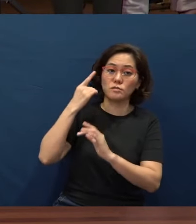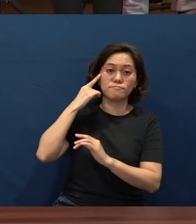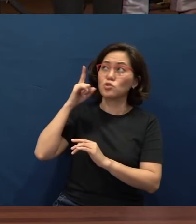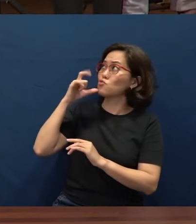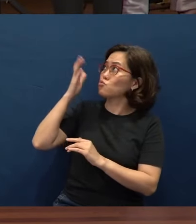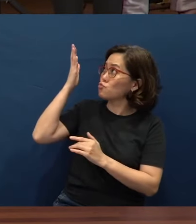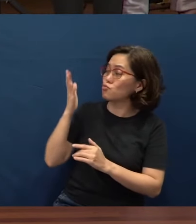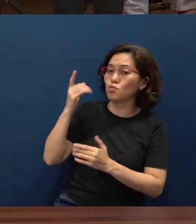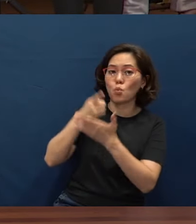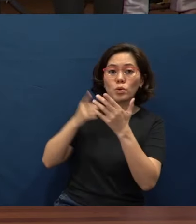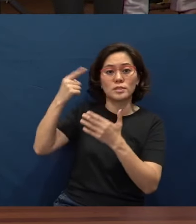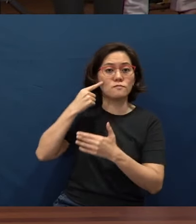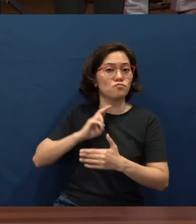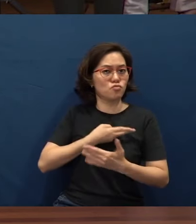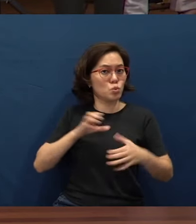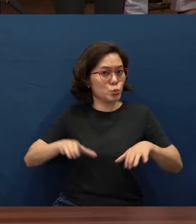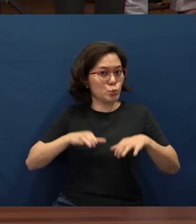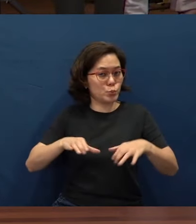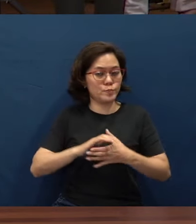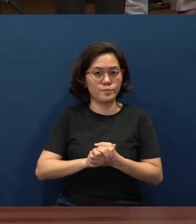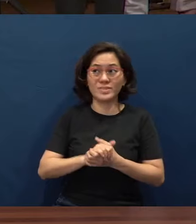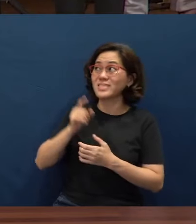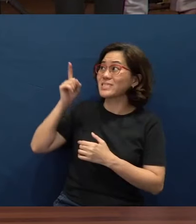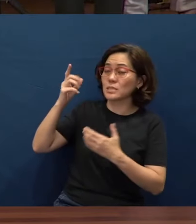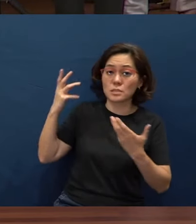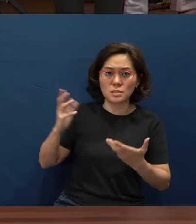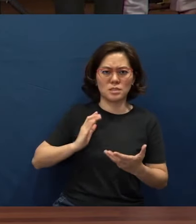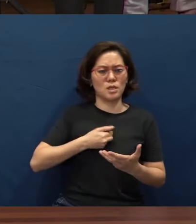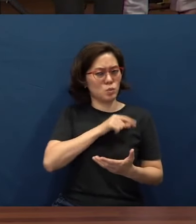and what He has done for us. He is our Lord and Savior.